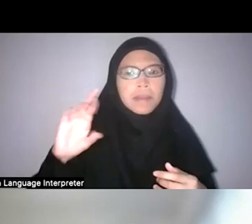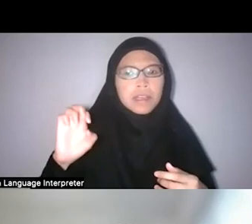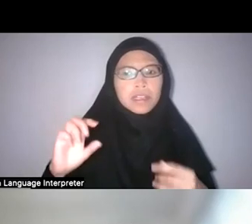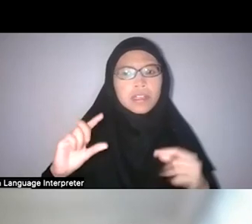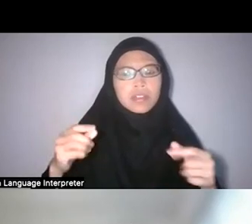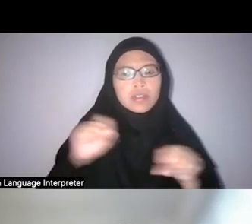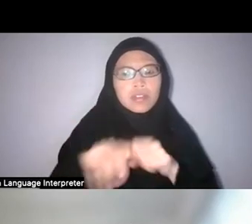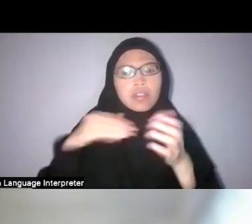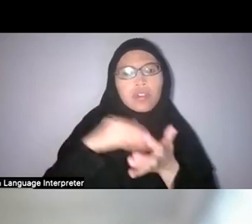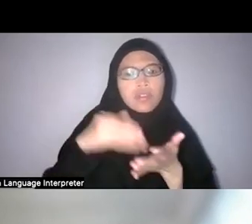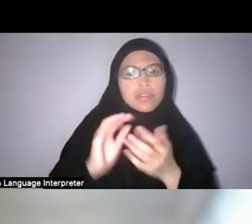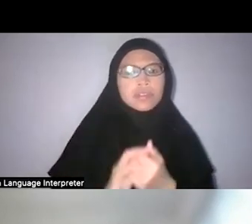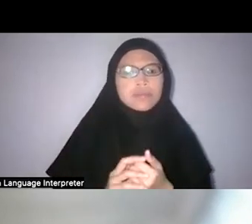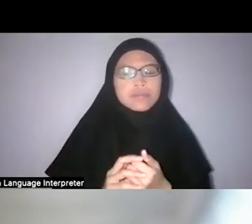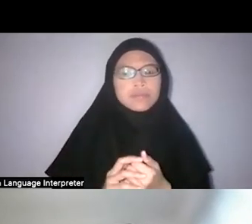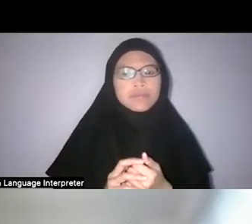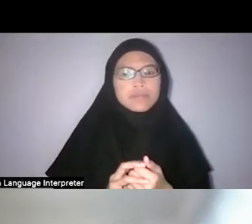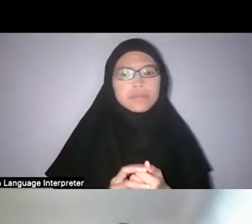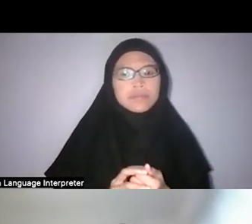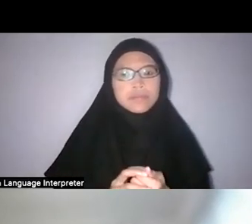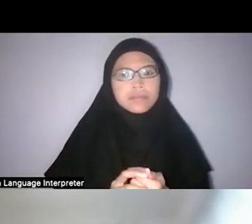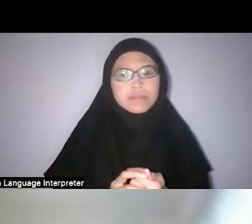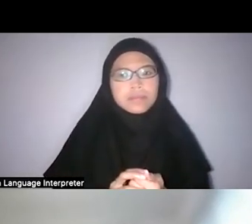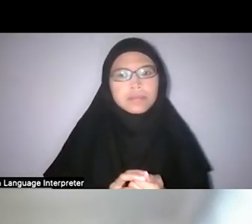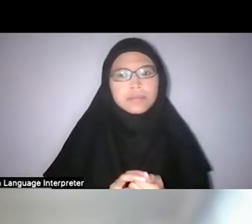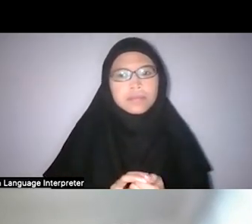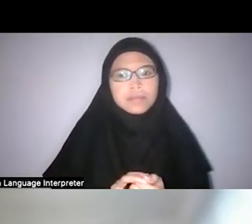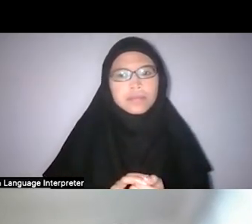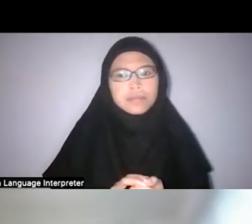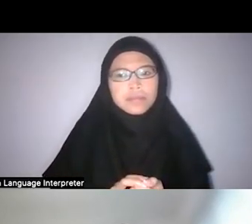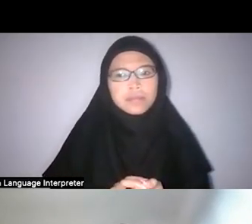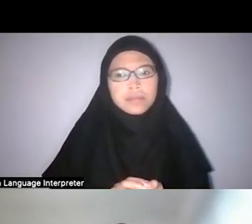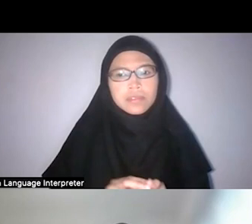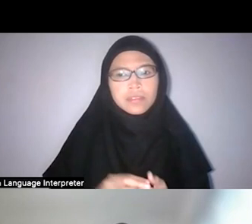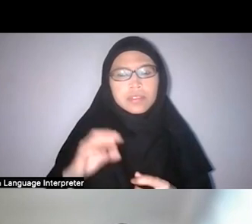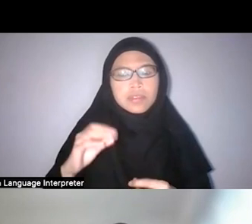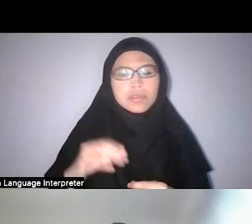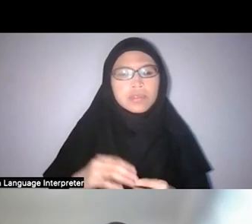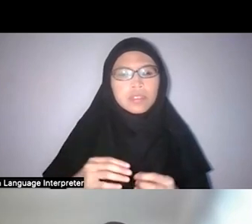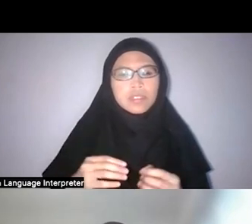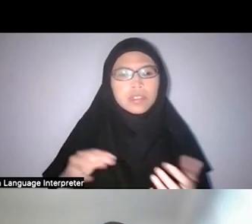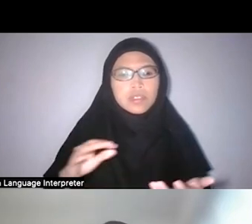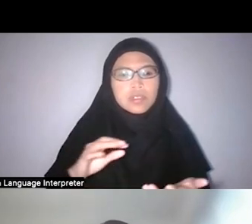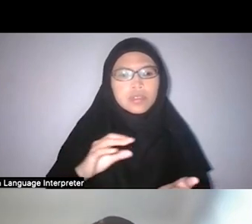as this exotic object and for its own power, really.